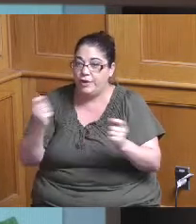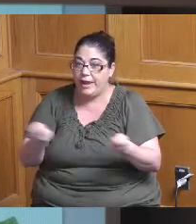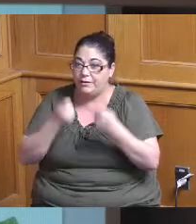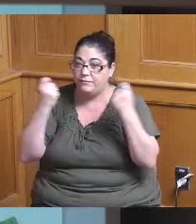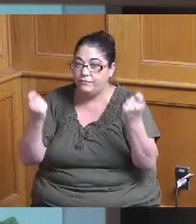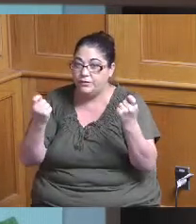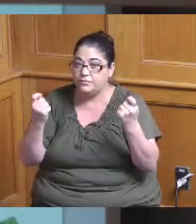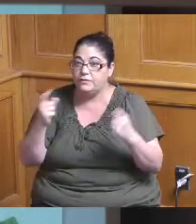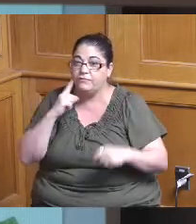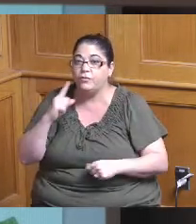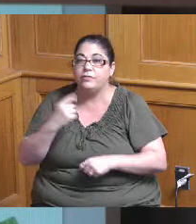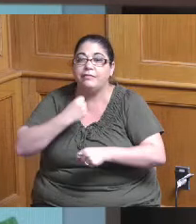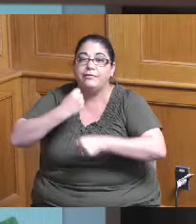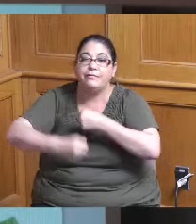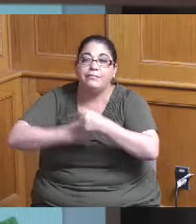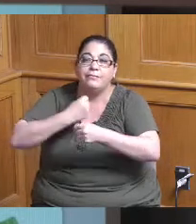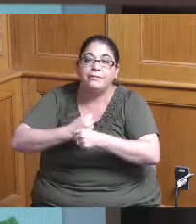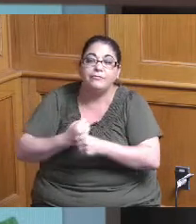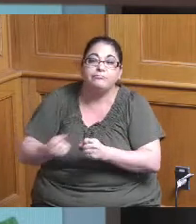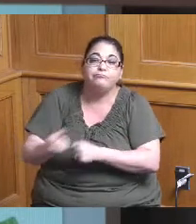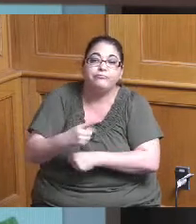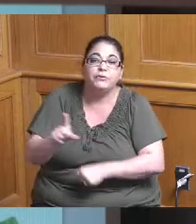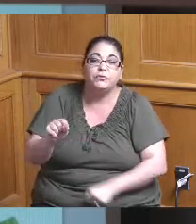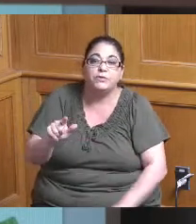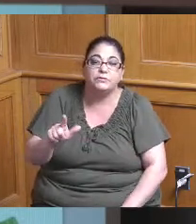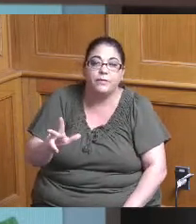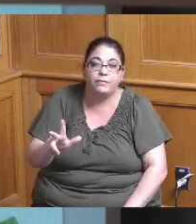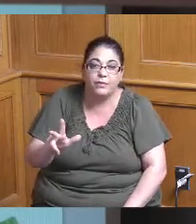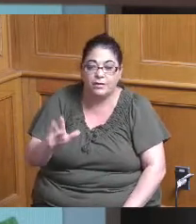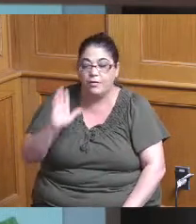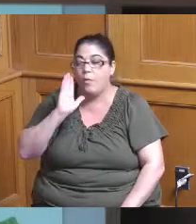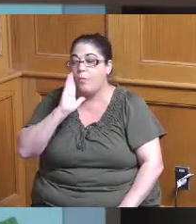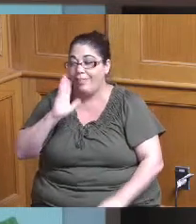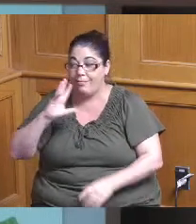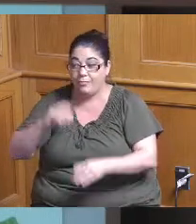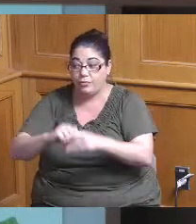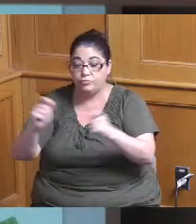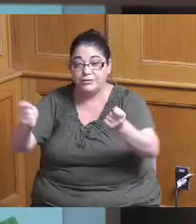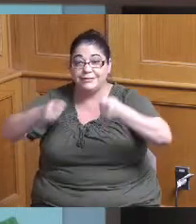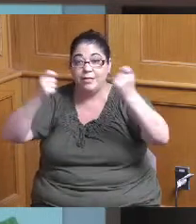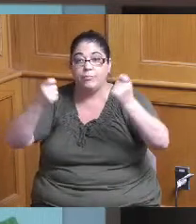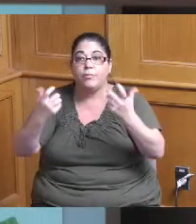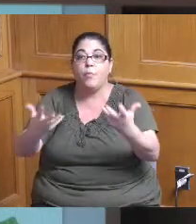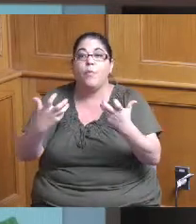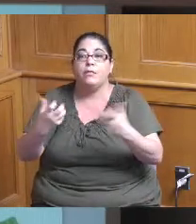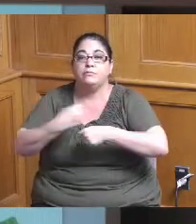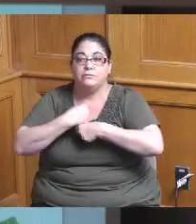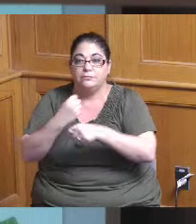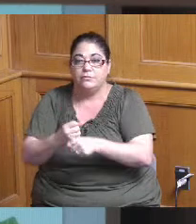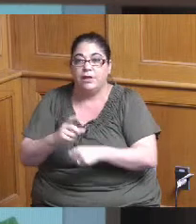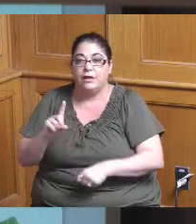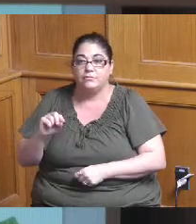and so as part of their that celebration they are looking to create a plan for the dogwood park area